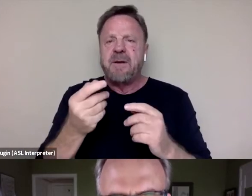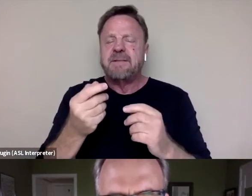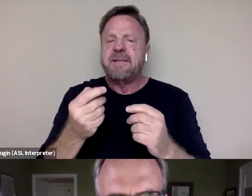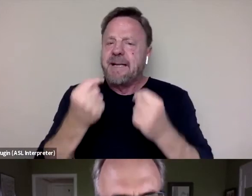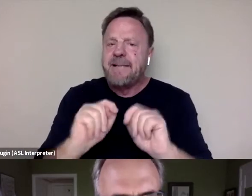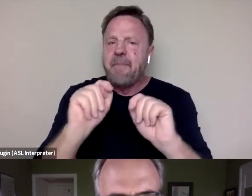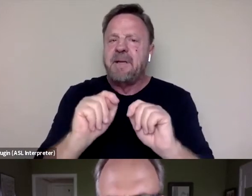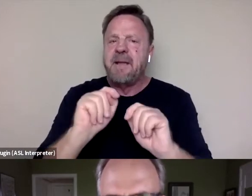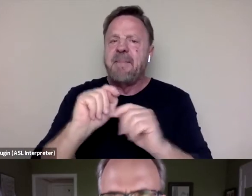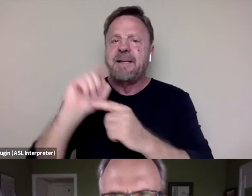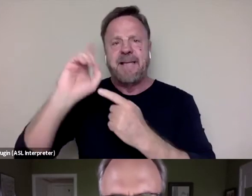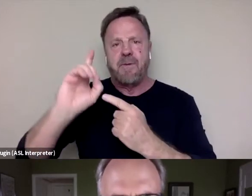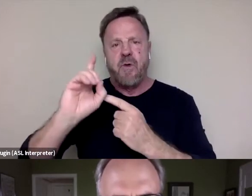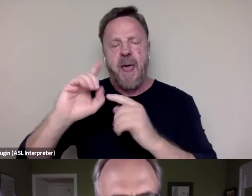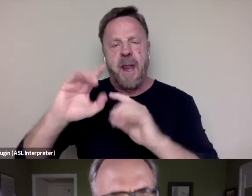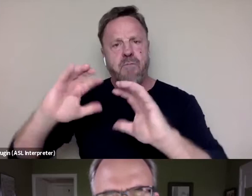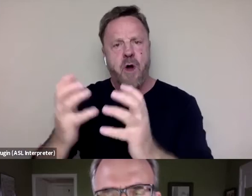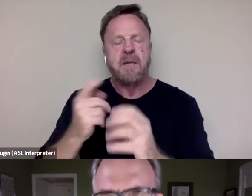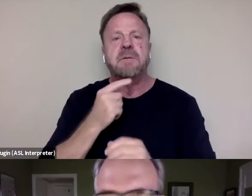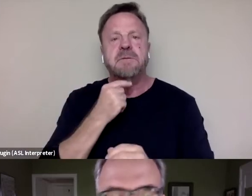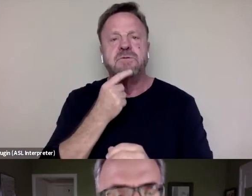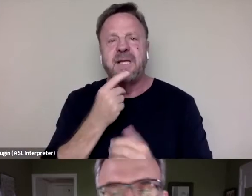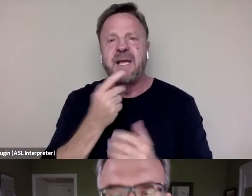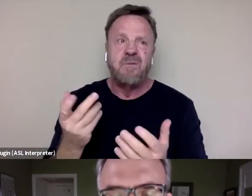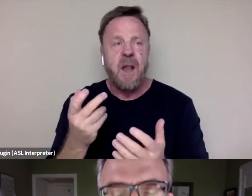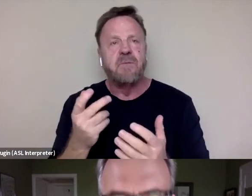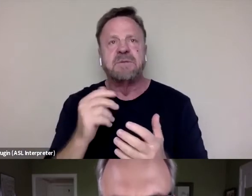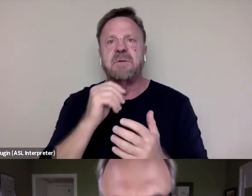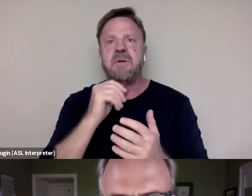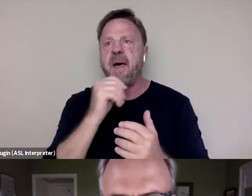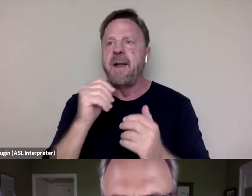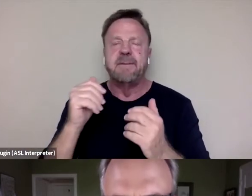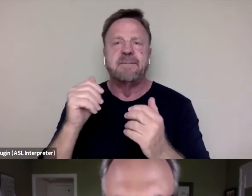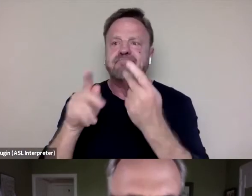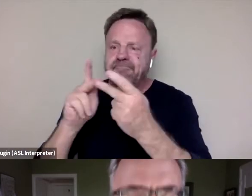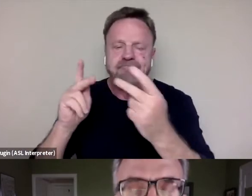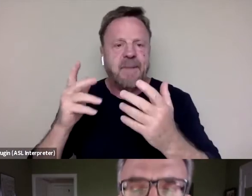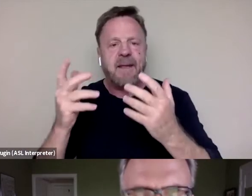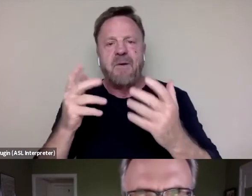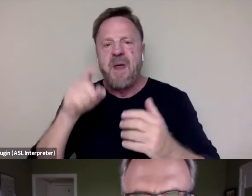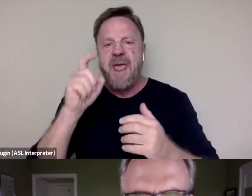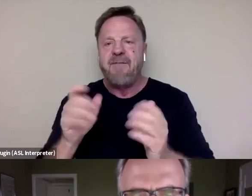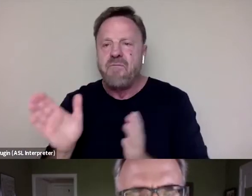to say, now, it wasn't a blow out, we have to go and we have to move toward the moderate side,